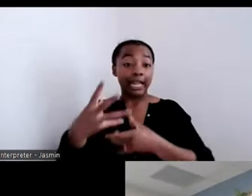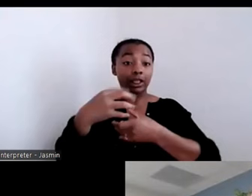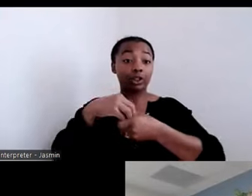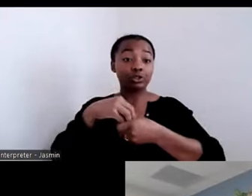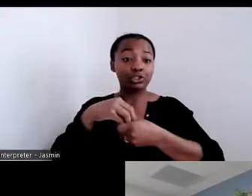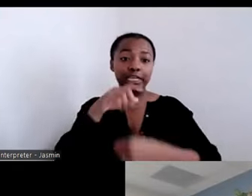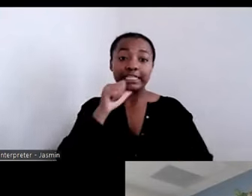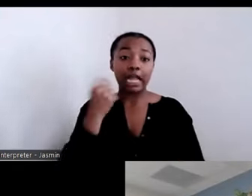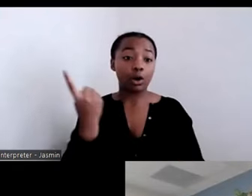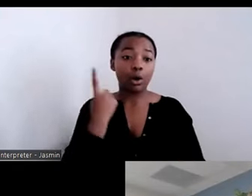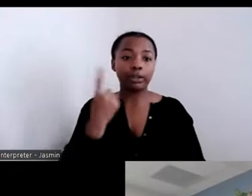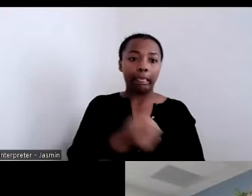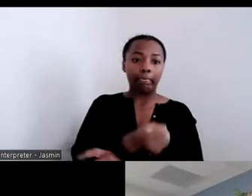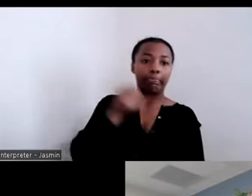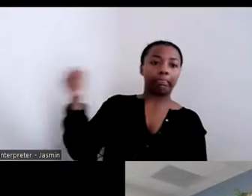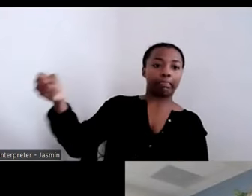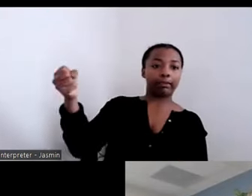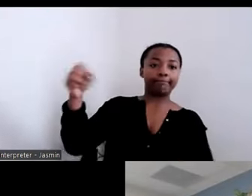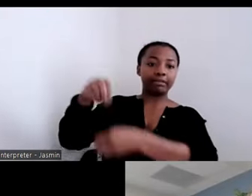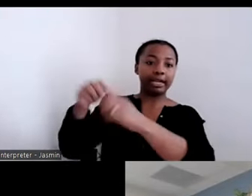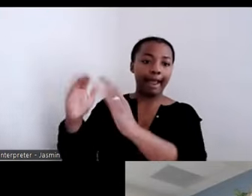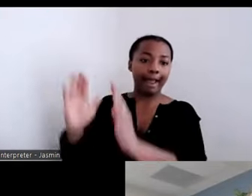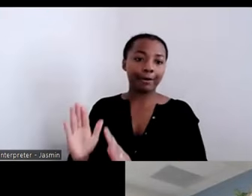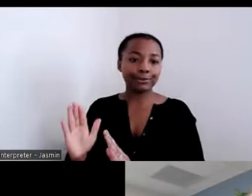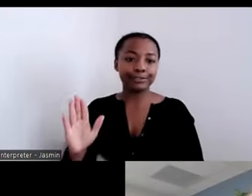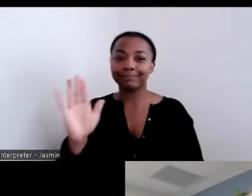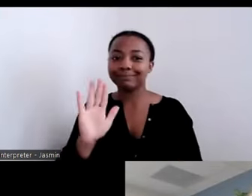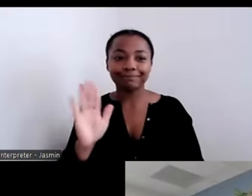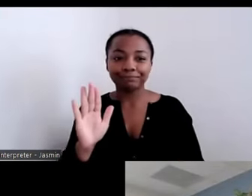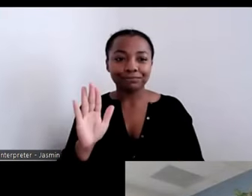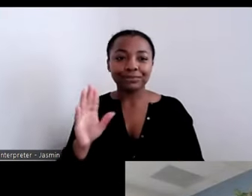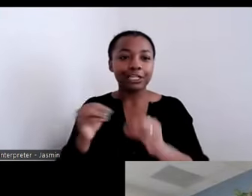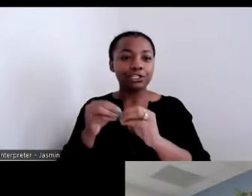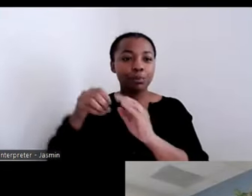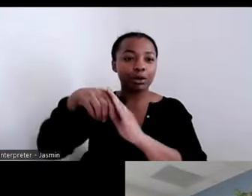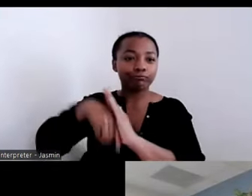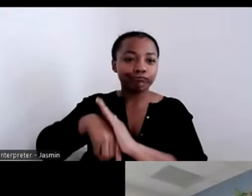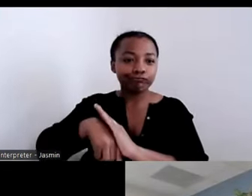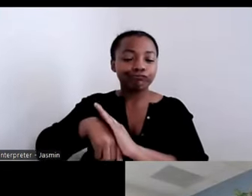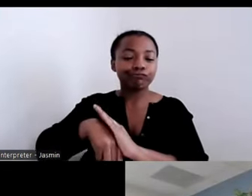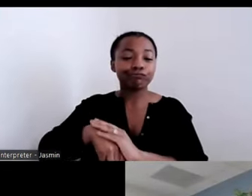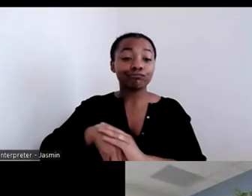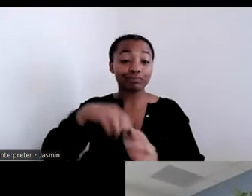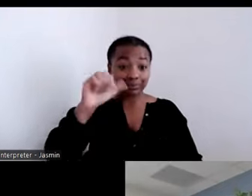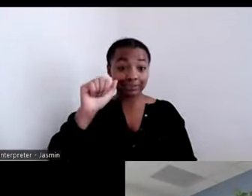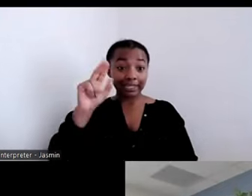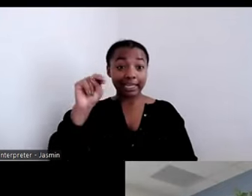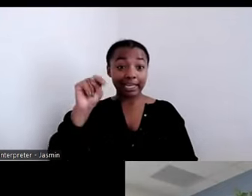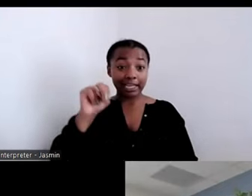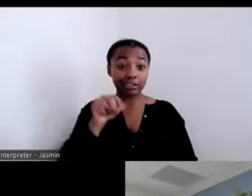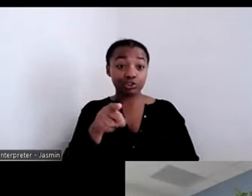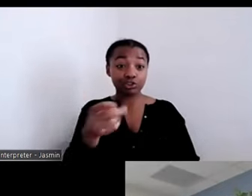in a house, it is beyond that. Ann, do you want to share your tips before we segue?